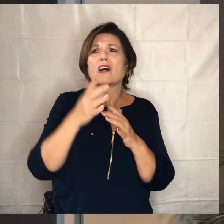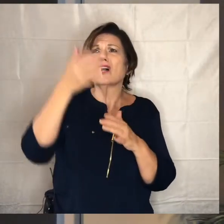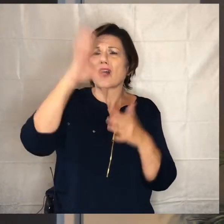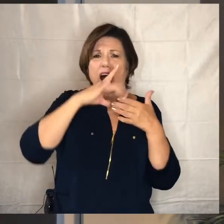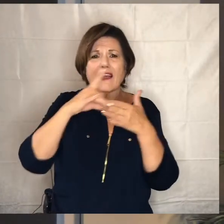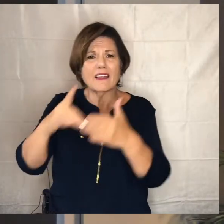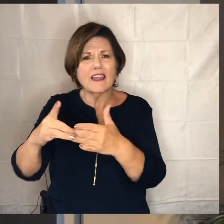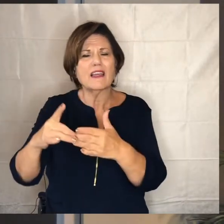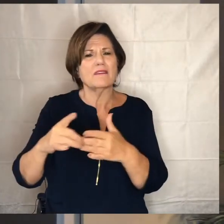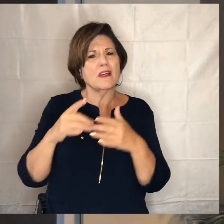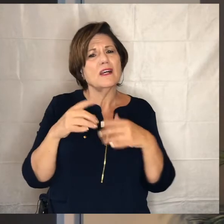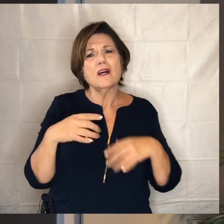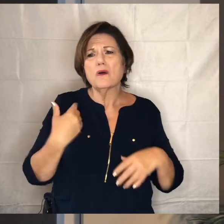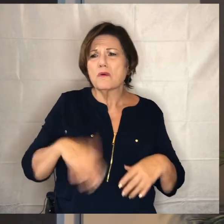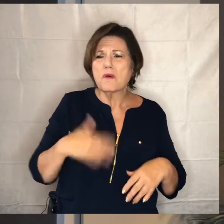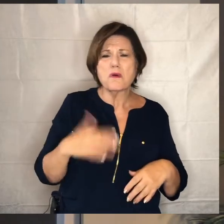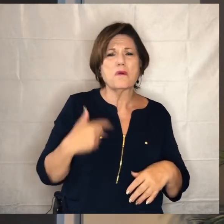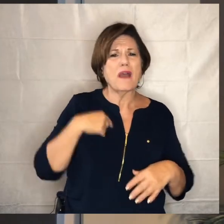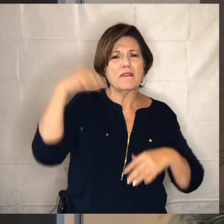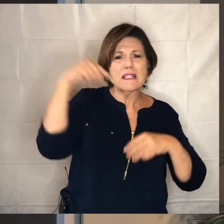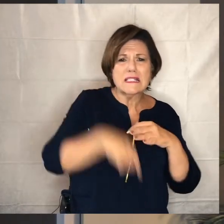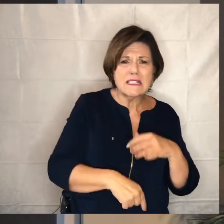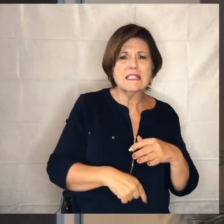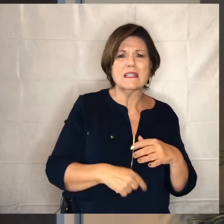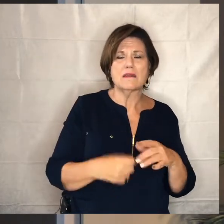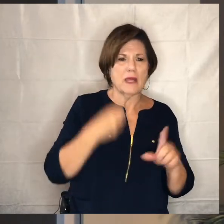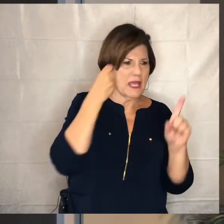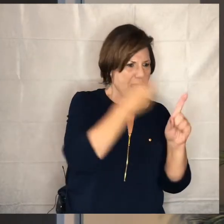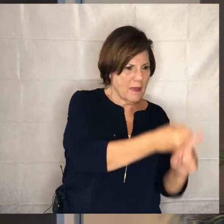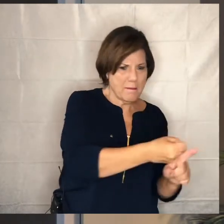we will have a deep and significant impact here in mork park